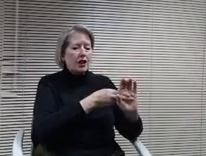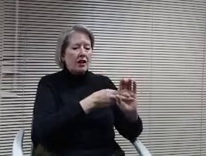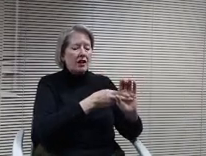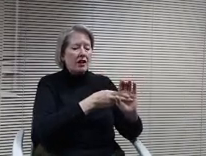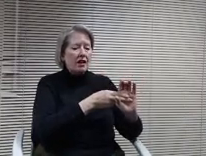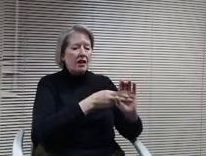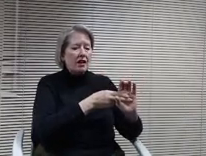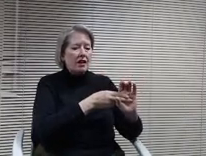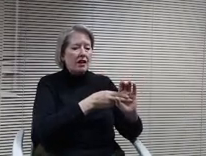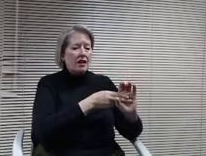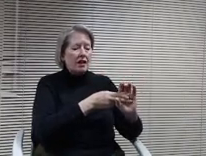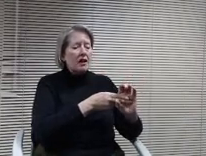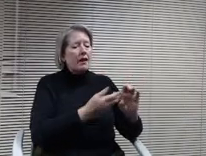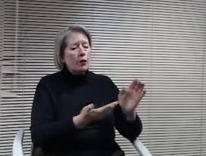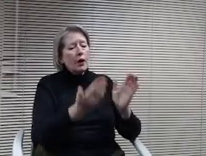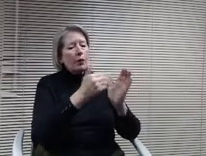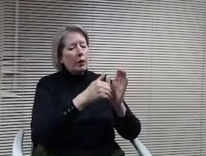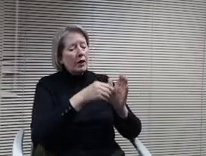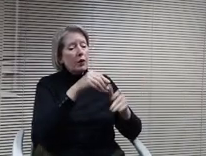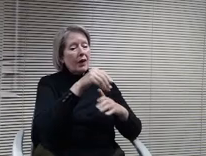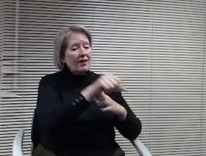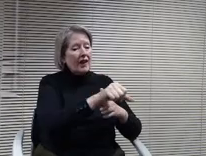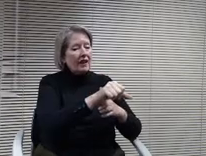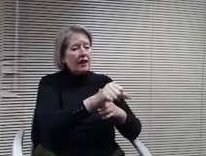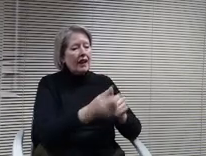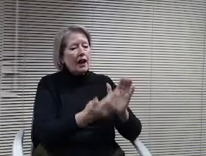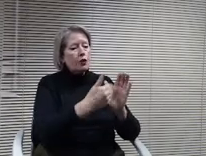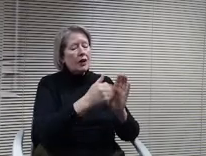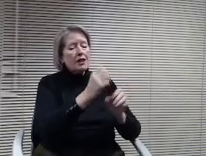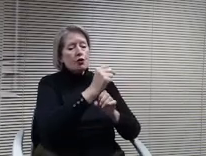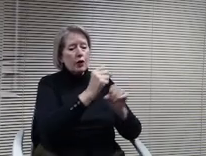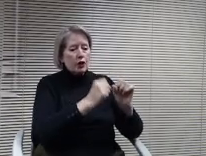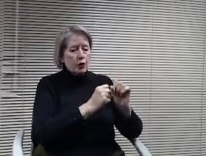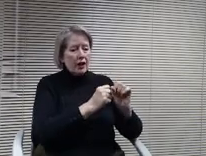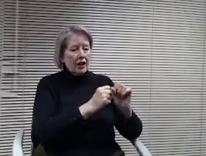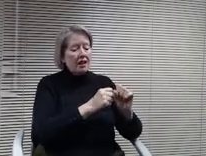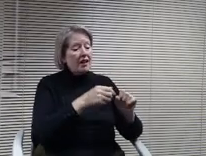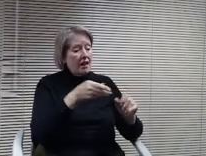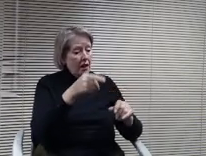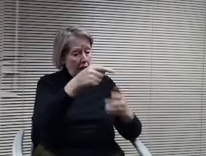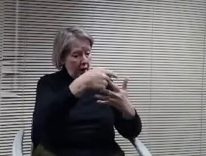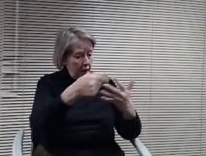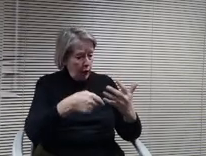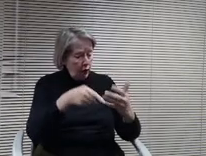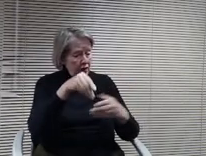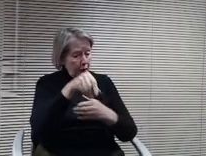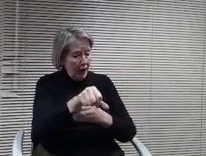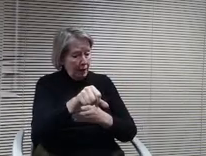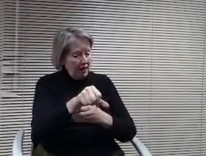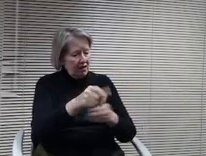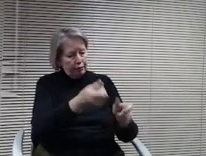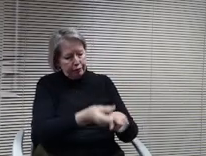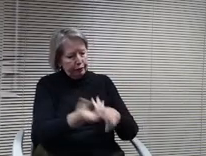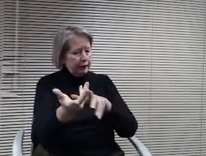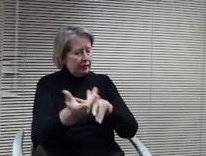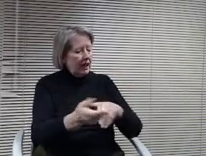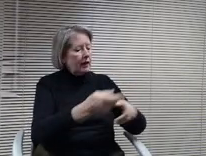to drop that, drop those payments, and layer this other payment right in with it. And so will happen. Is the general